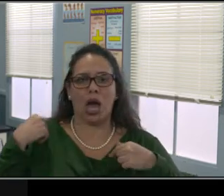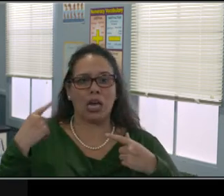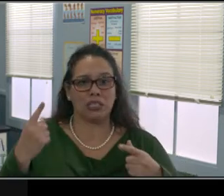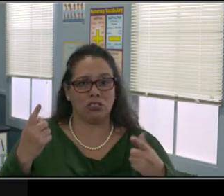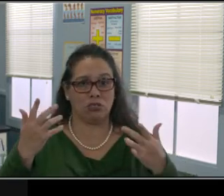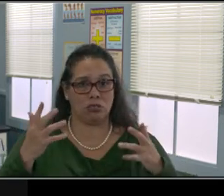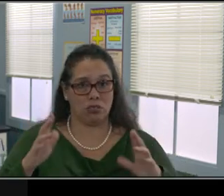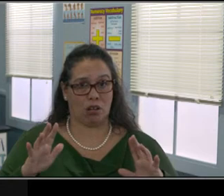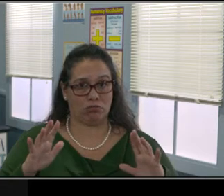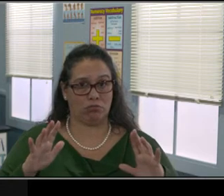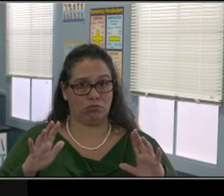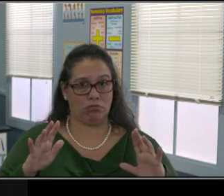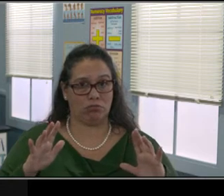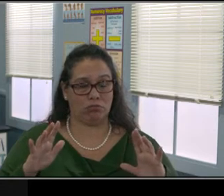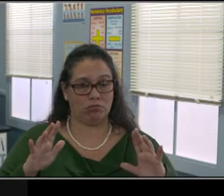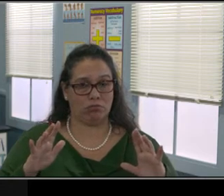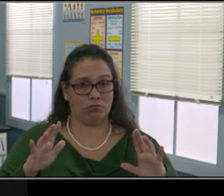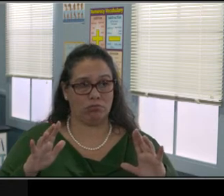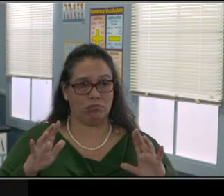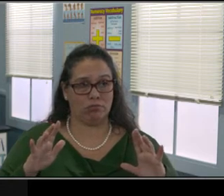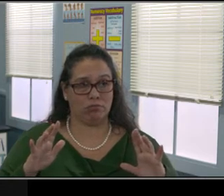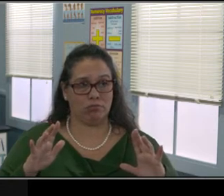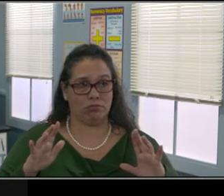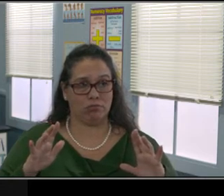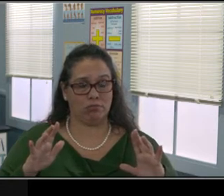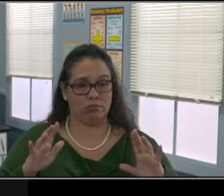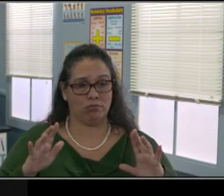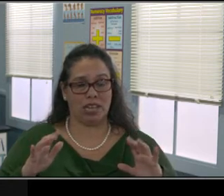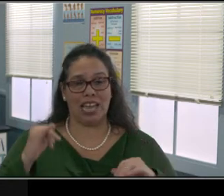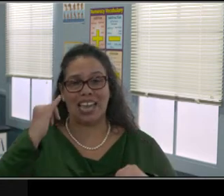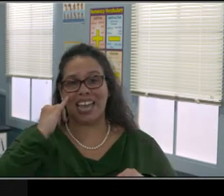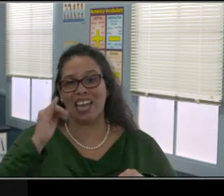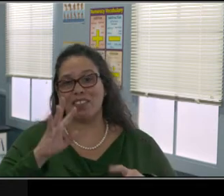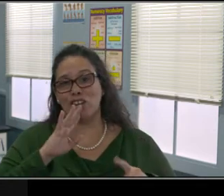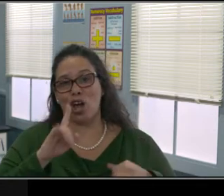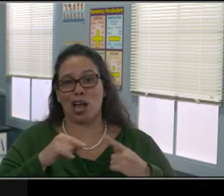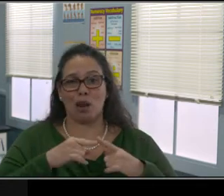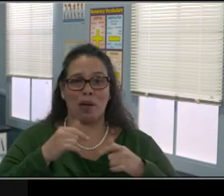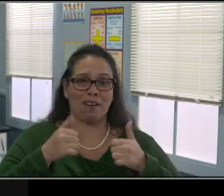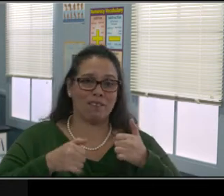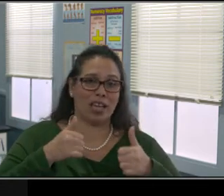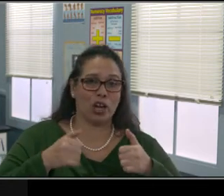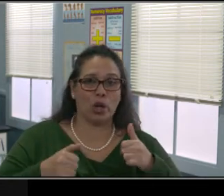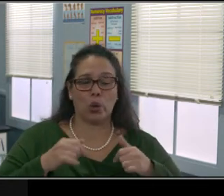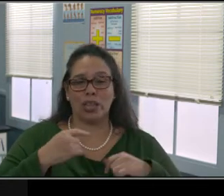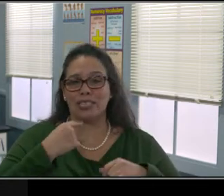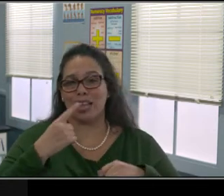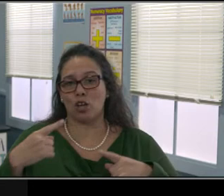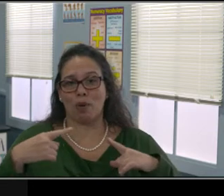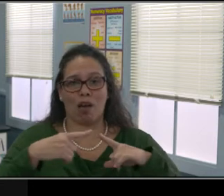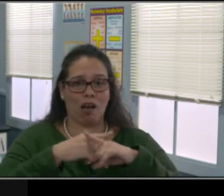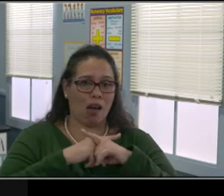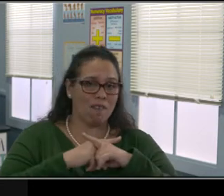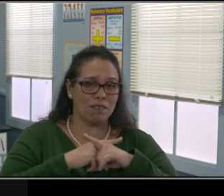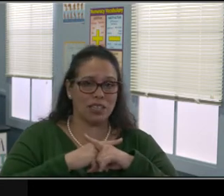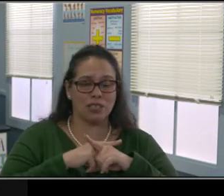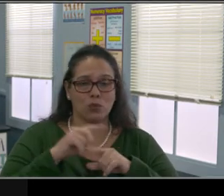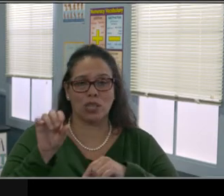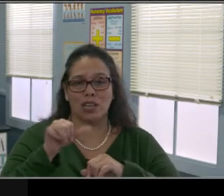what they're talking about. They may just go off on a tangent but kind of restate and paraphrase to get them back